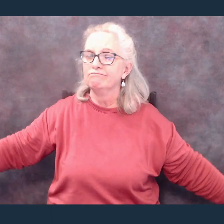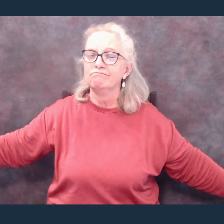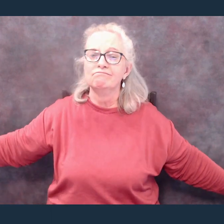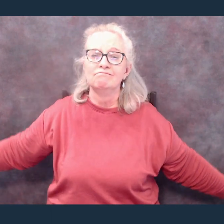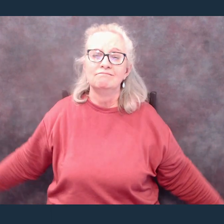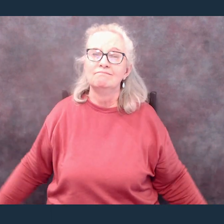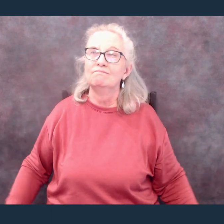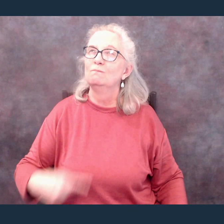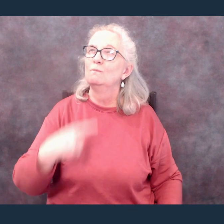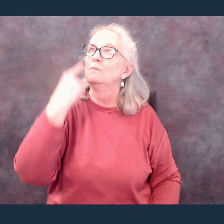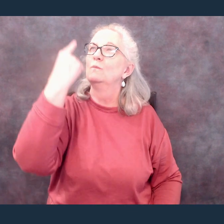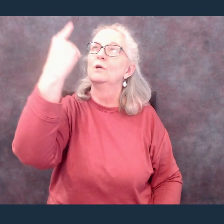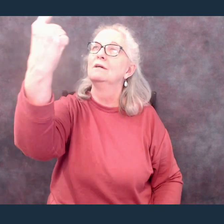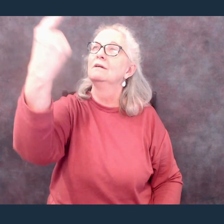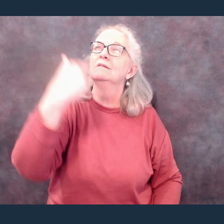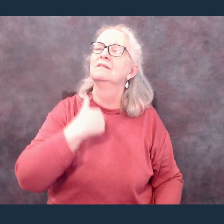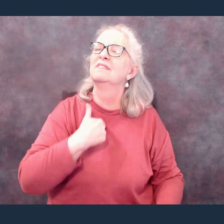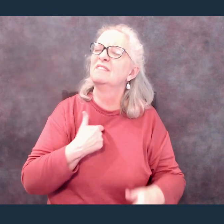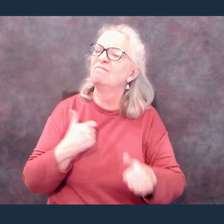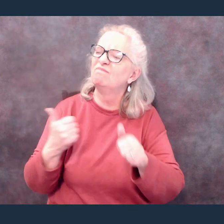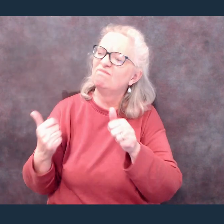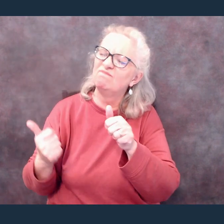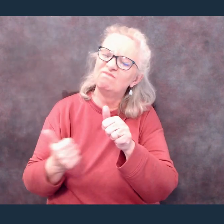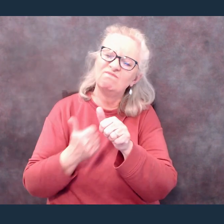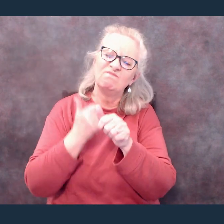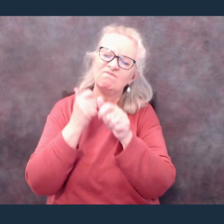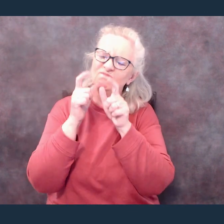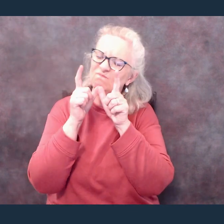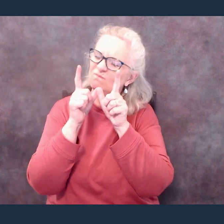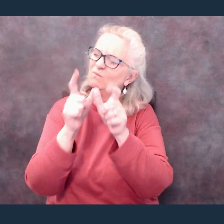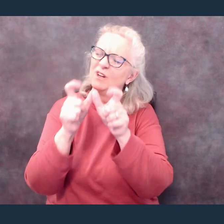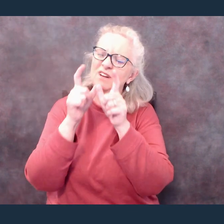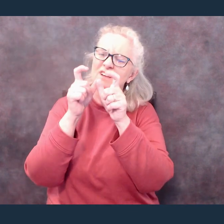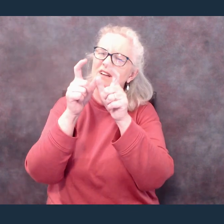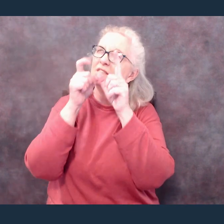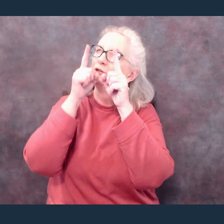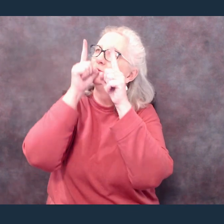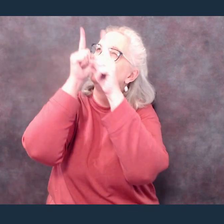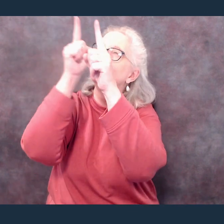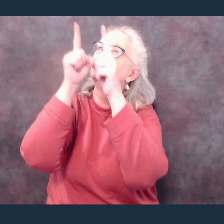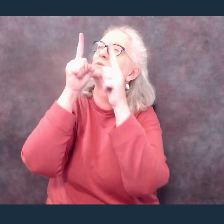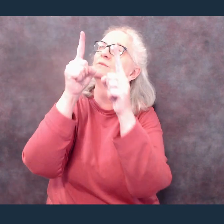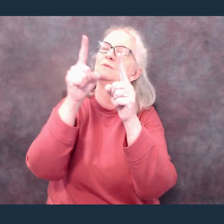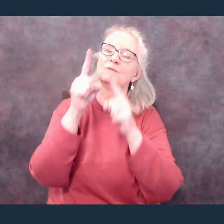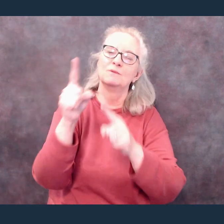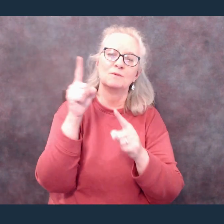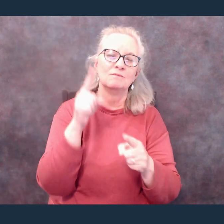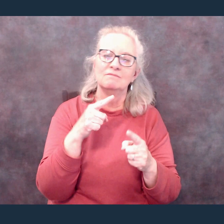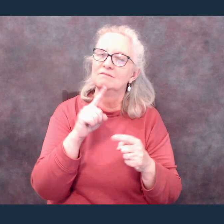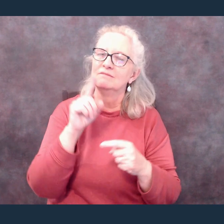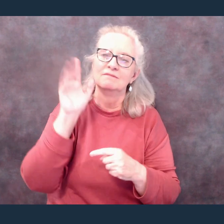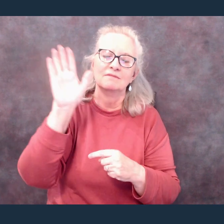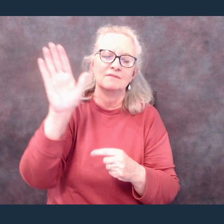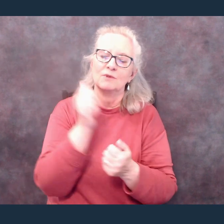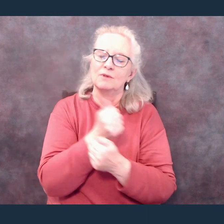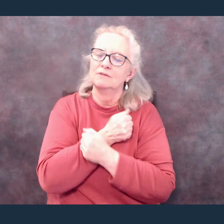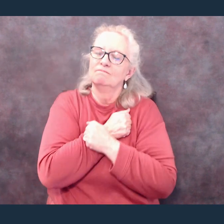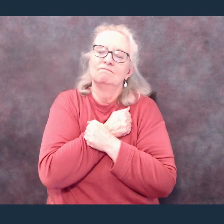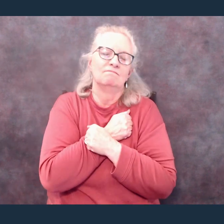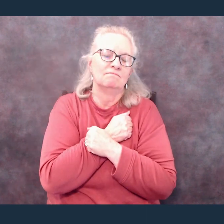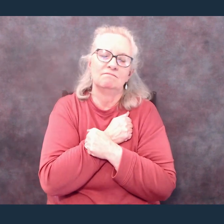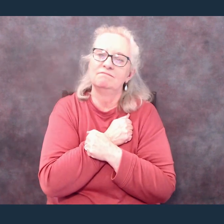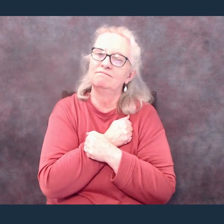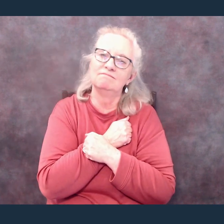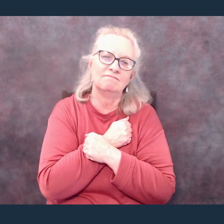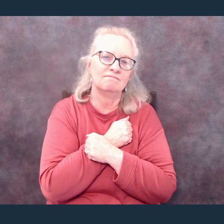Oh, I'm running to Your arms I'm running to Your arms